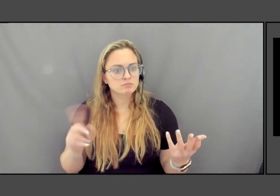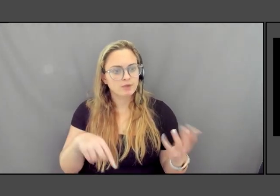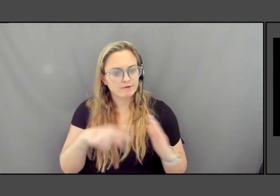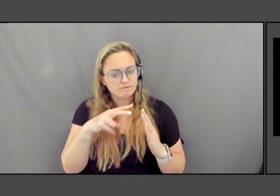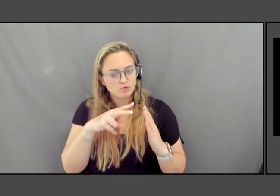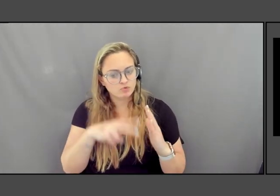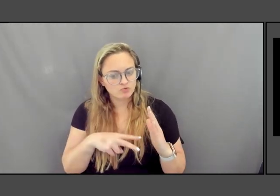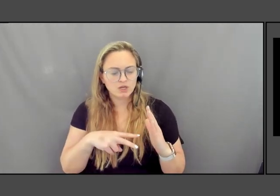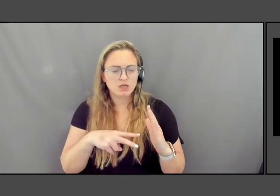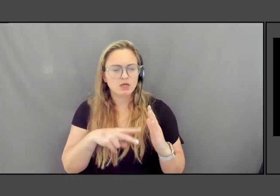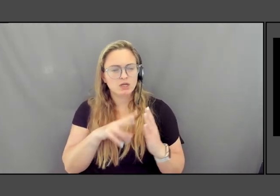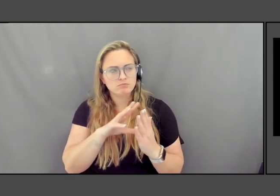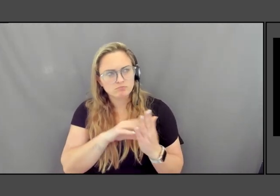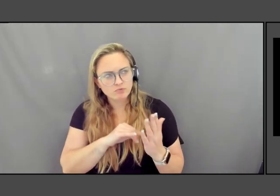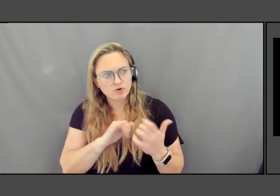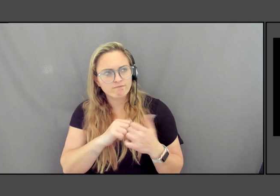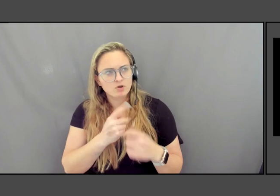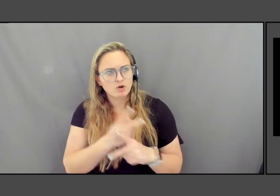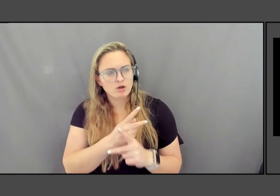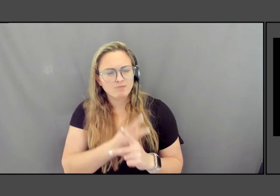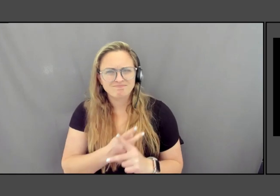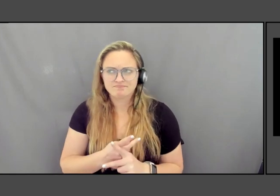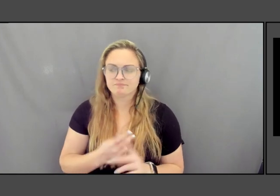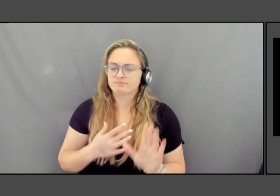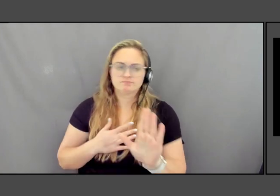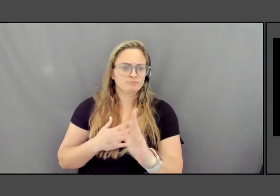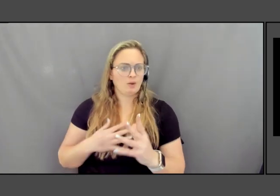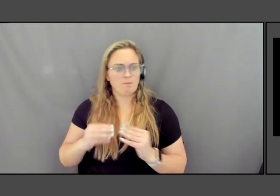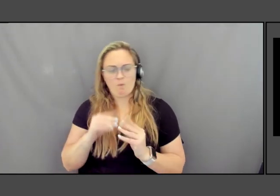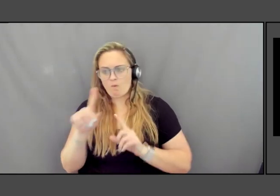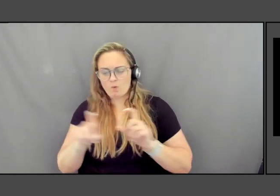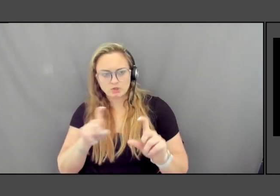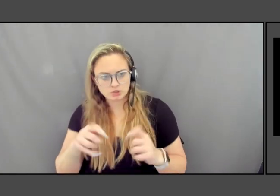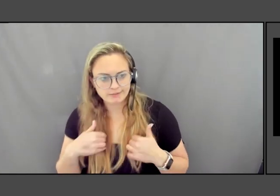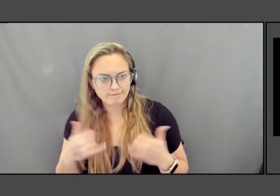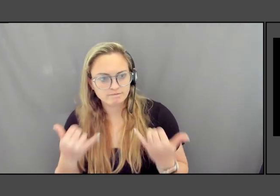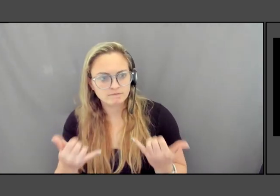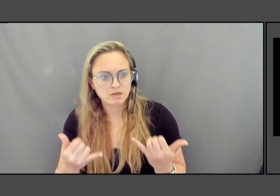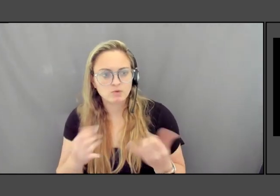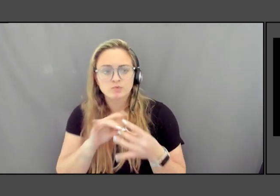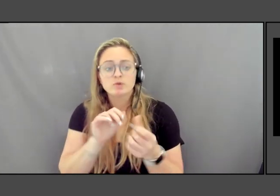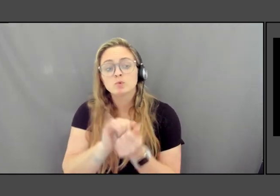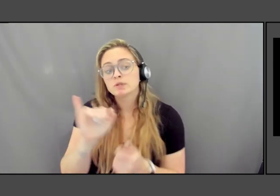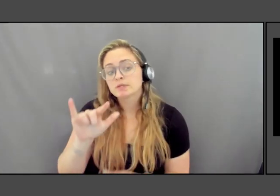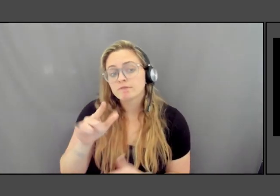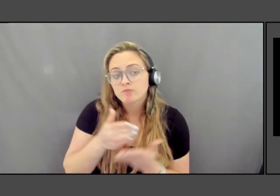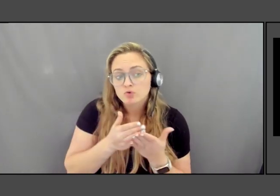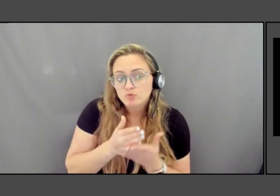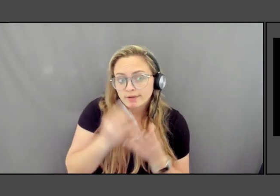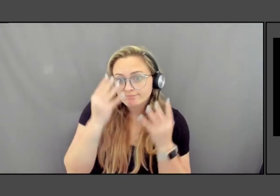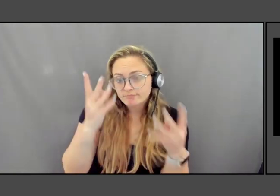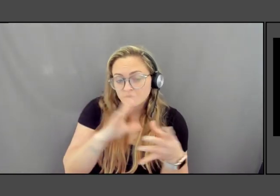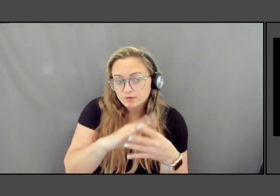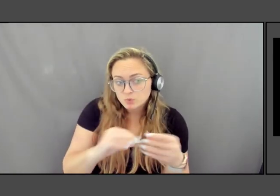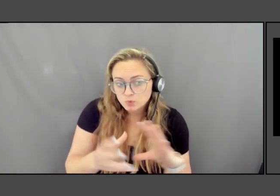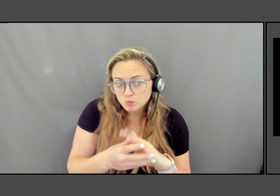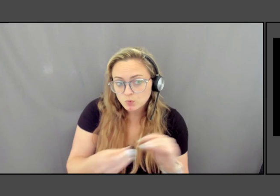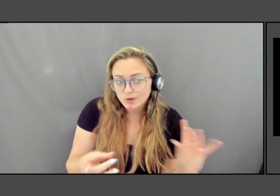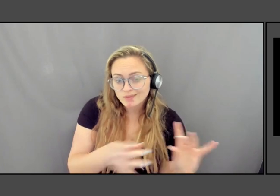hopefully asking more questions, as in with the civil rights, telling the story that intertwines people's lives